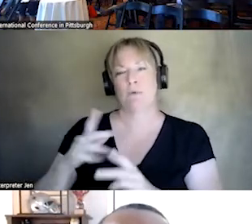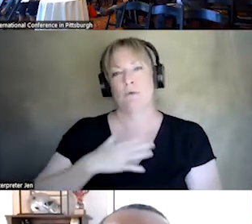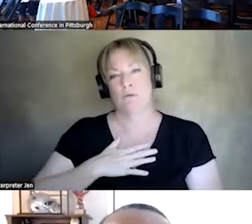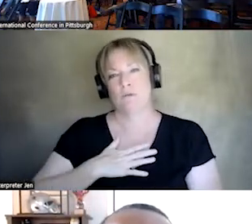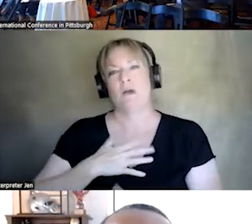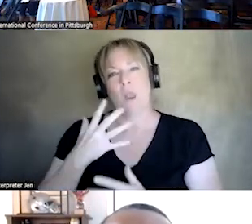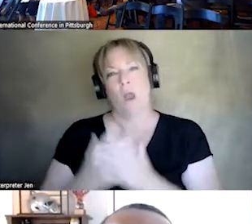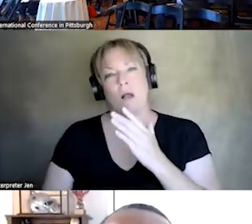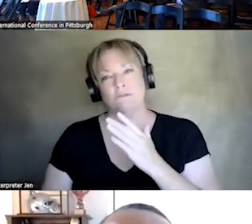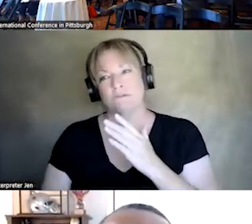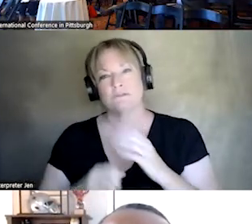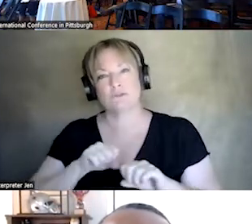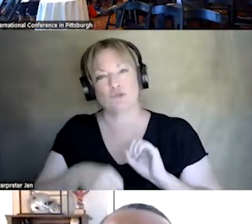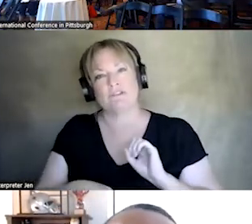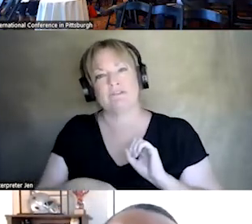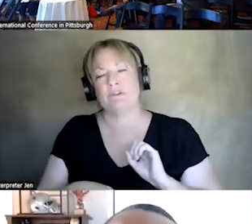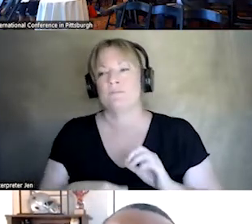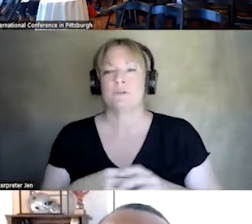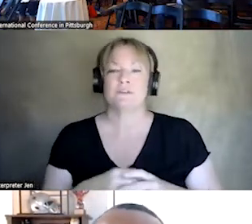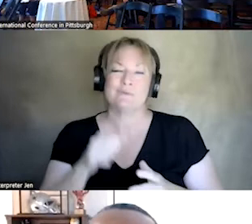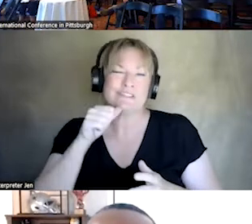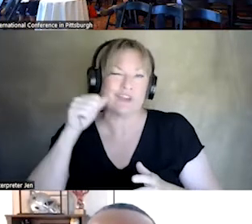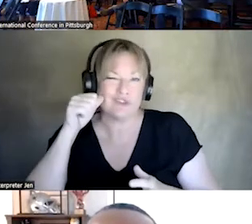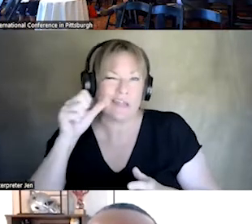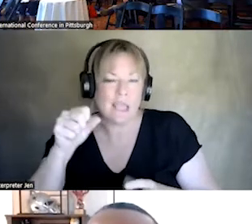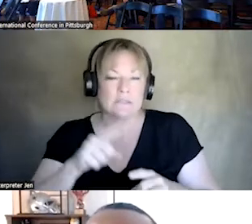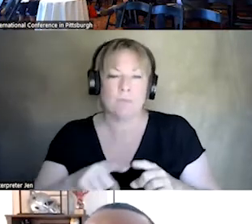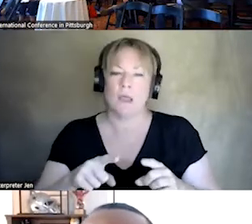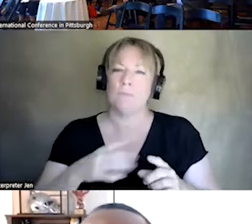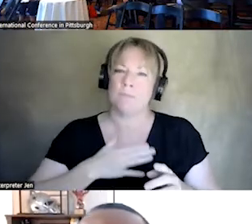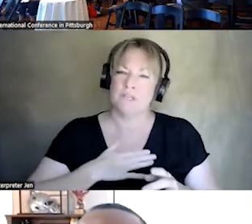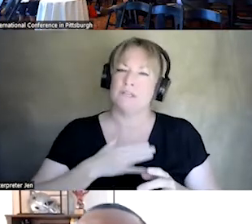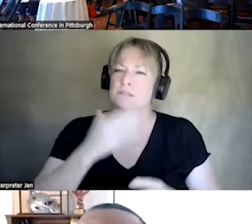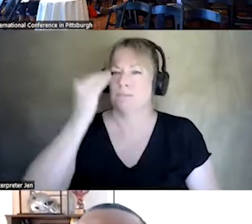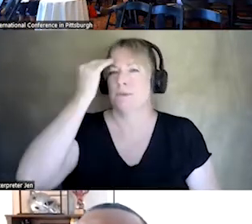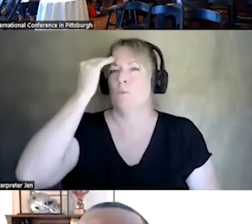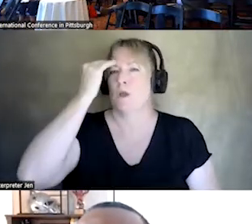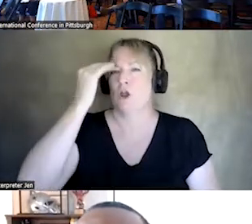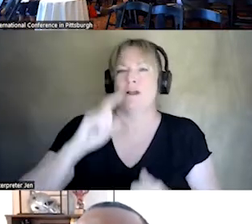SO I WOULD ENCOURAGE PEOPLE THOUGH IT WAS YESTERDAY BE MINDFUL OF OUR FIRST RESPONDERS